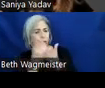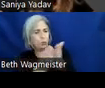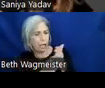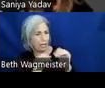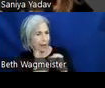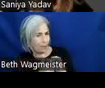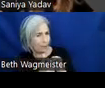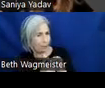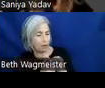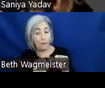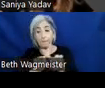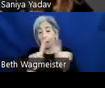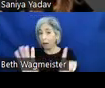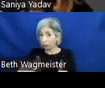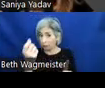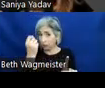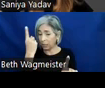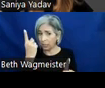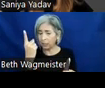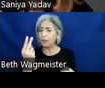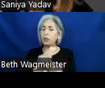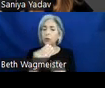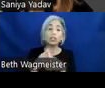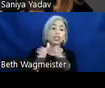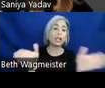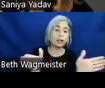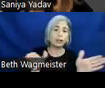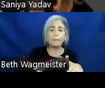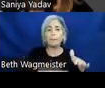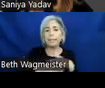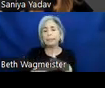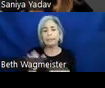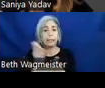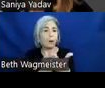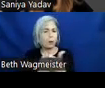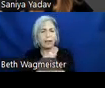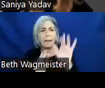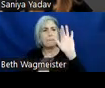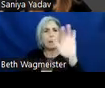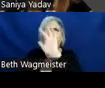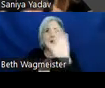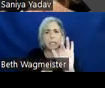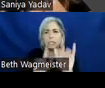Even though our products use general and basic components like buttons, lakes, search fields